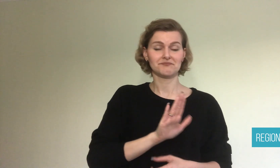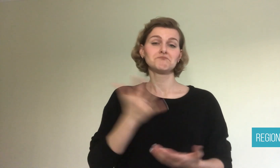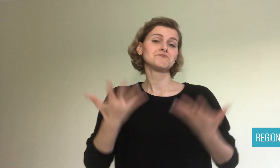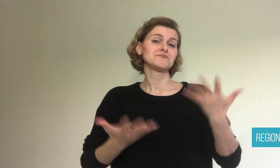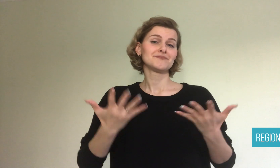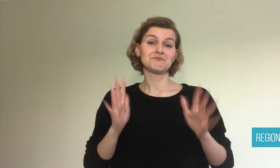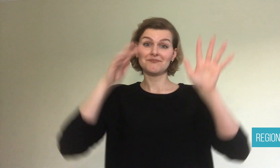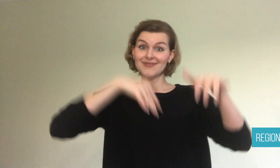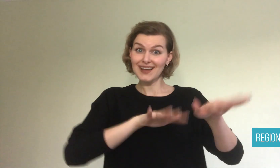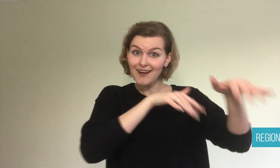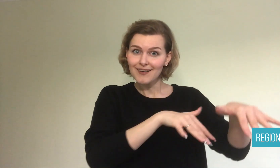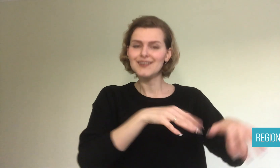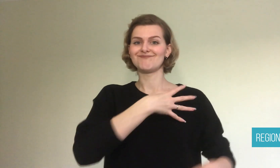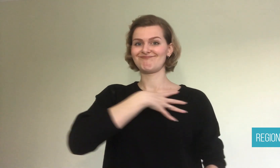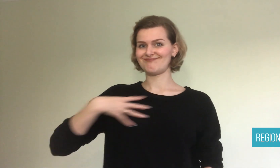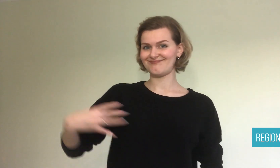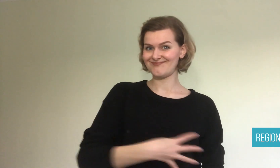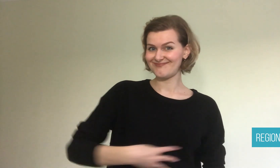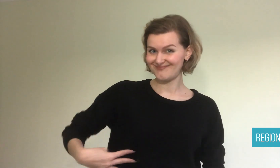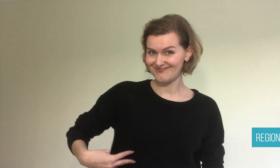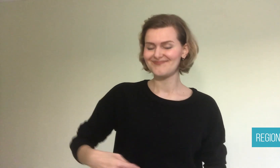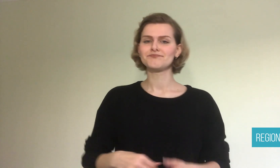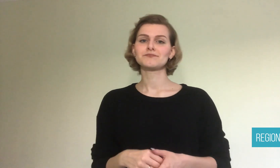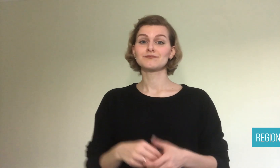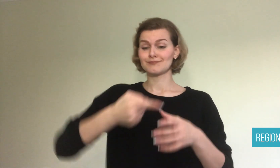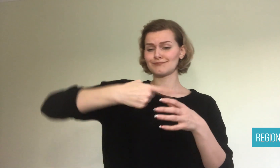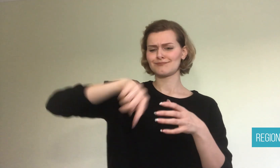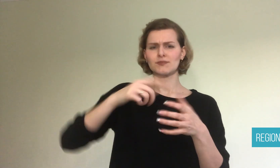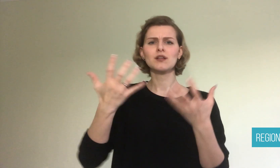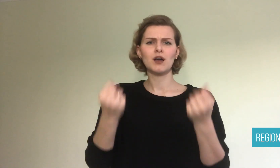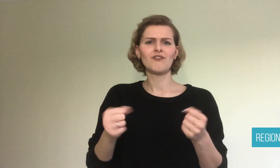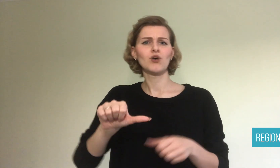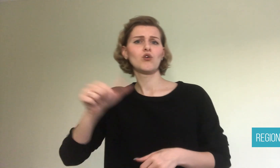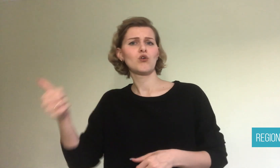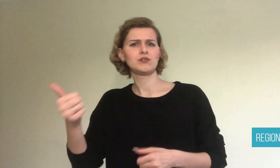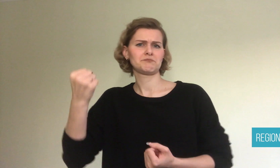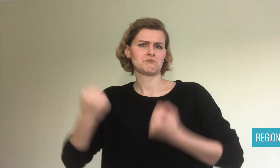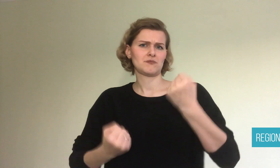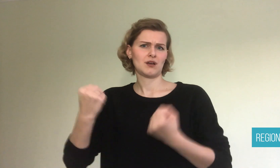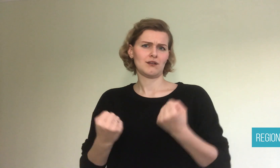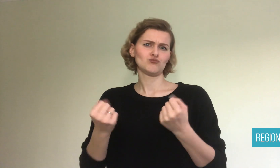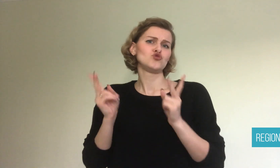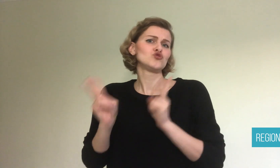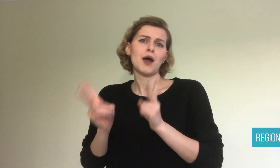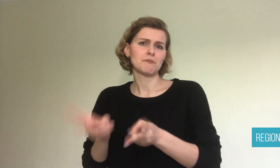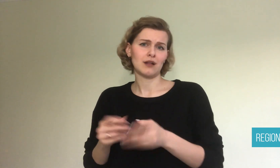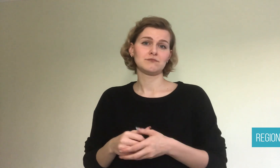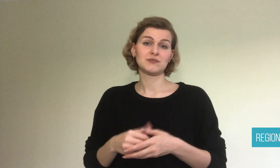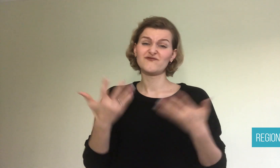For example, if they go to the sea, they wear a marine outfit. The participants also have a second regular car. One time, they had a mishap -